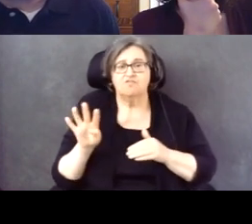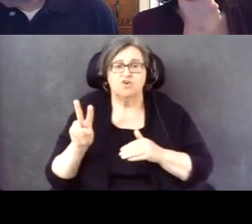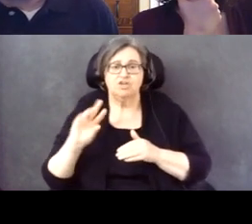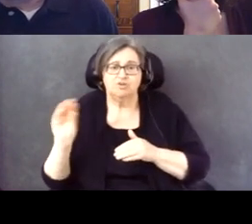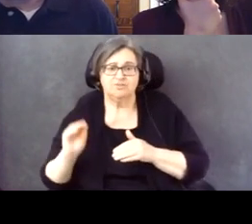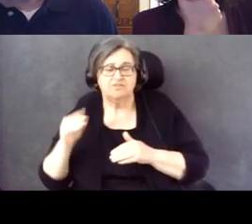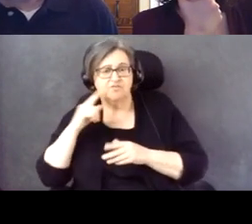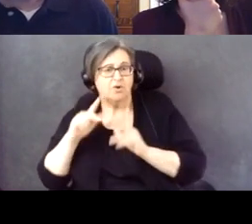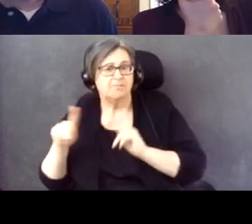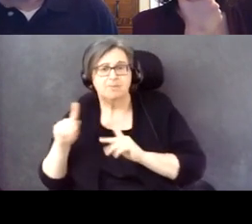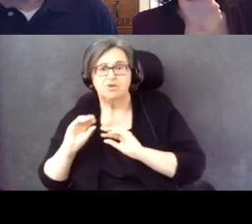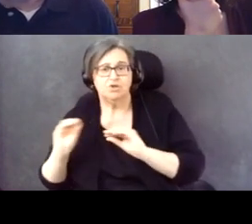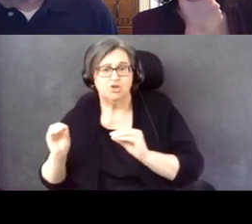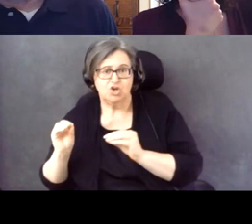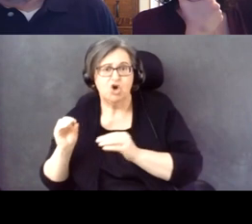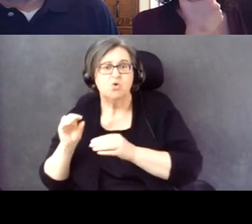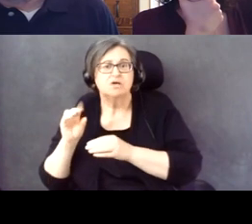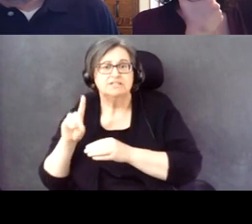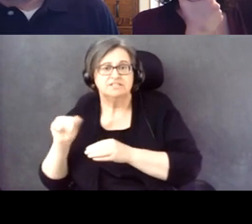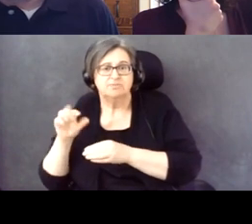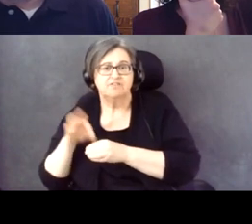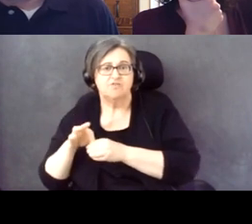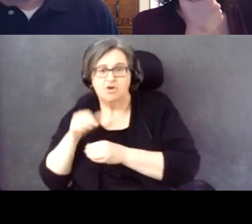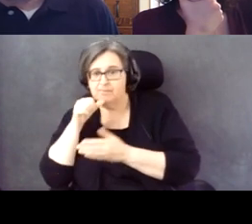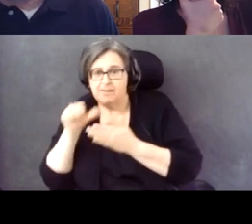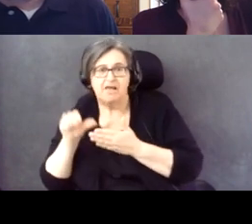for people without disabilities.